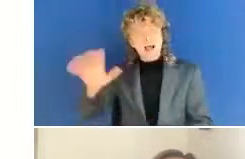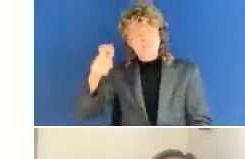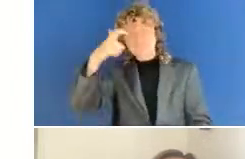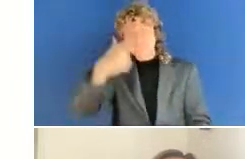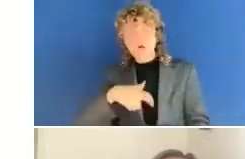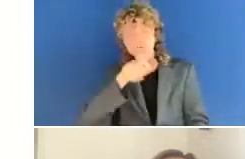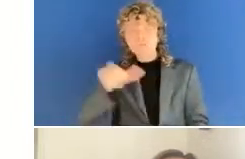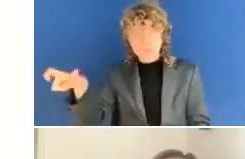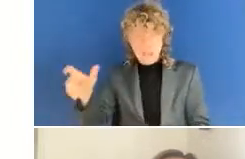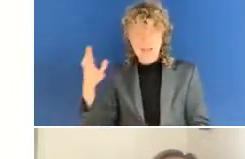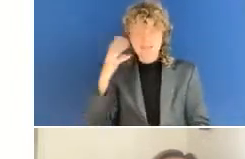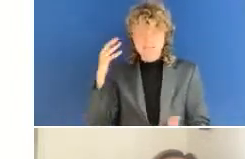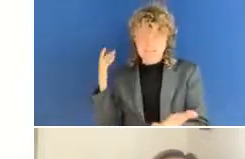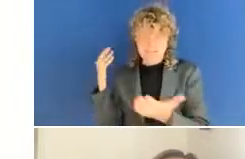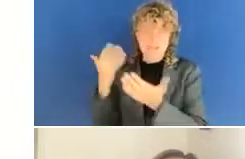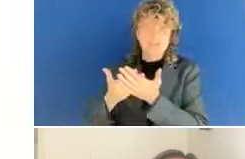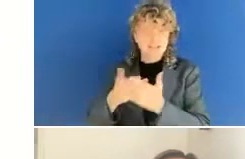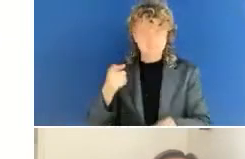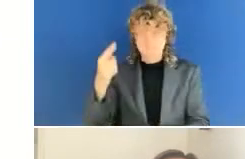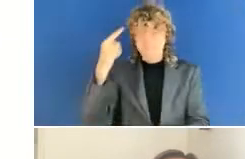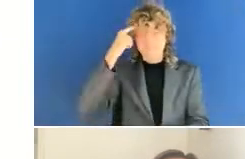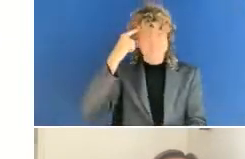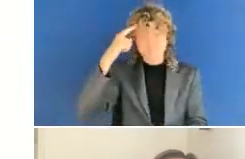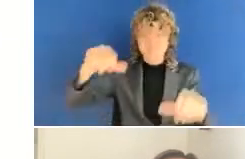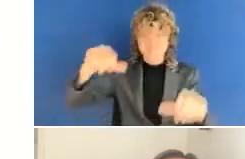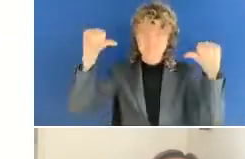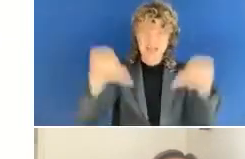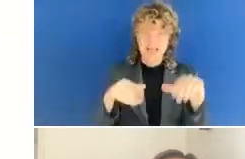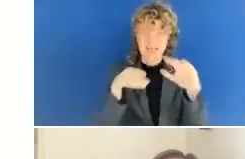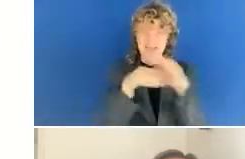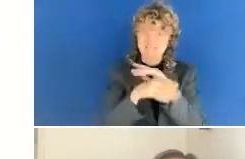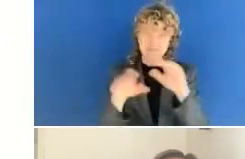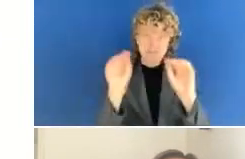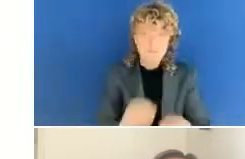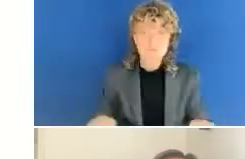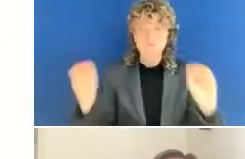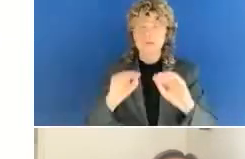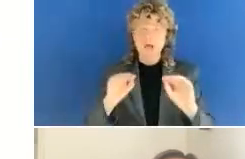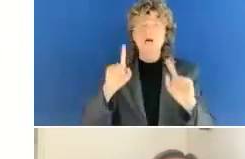were before the directive, was implemented and now as professionals, they see that positive